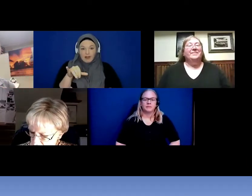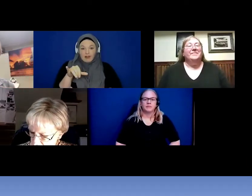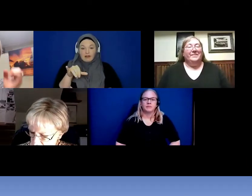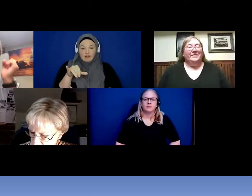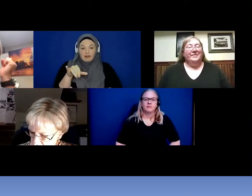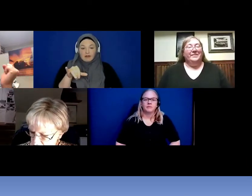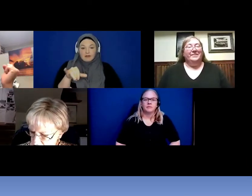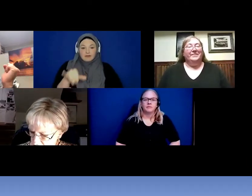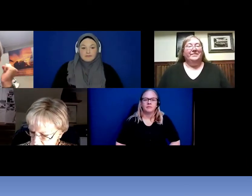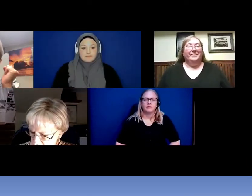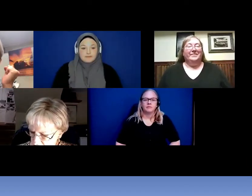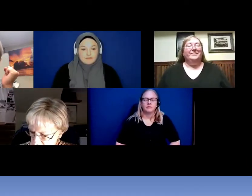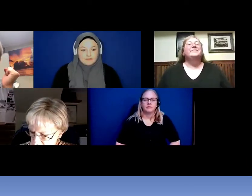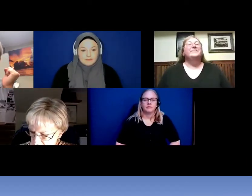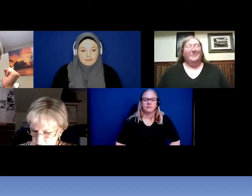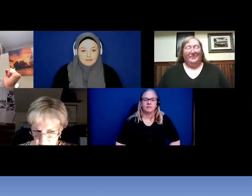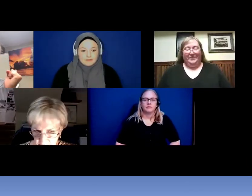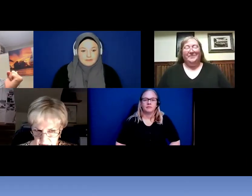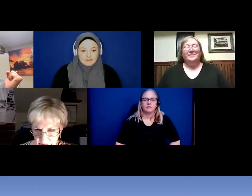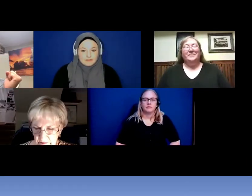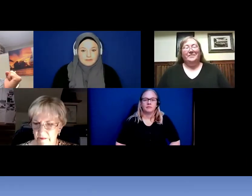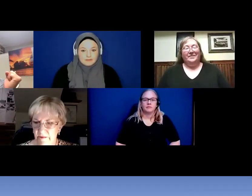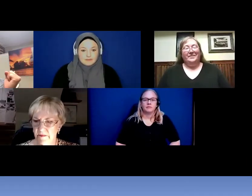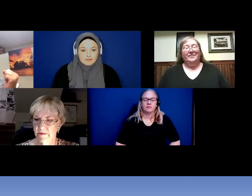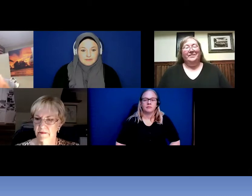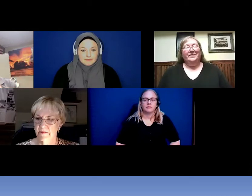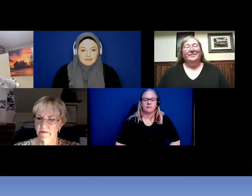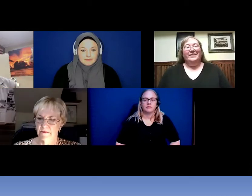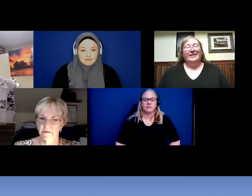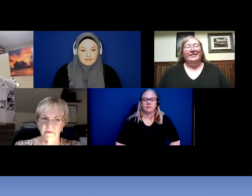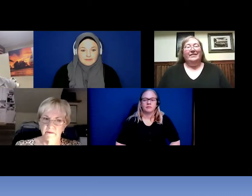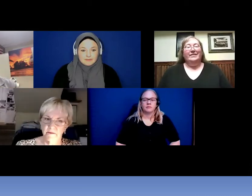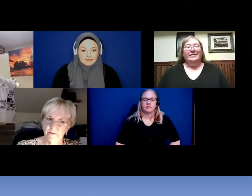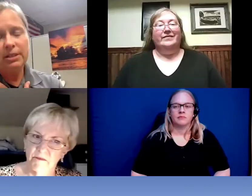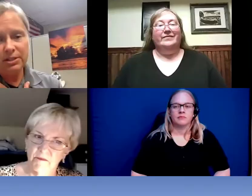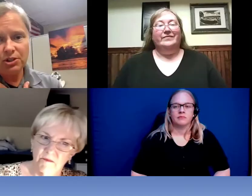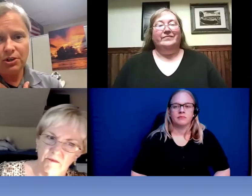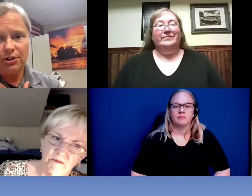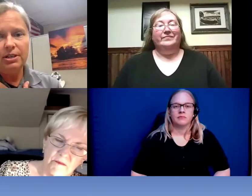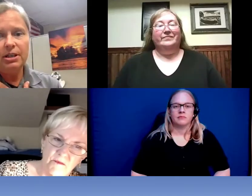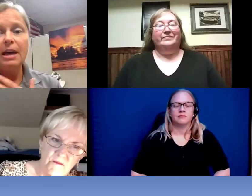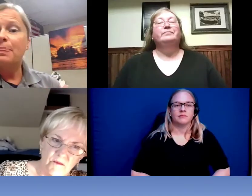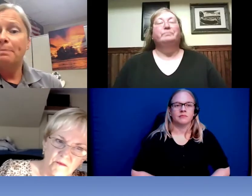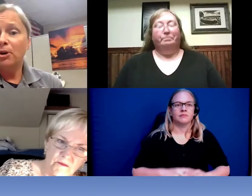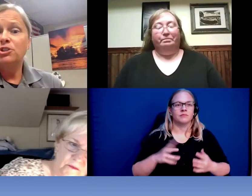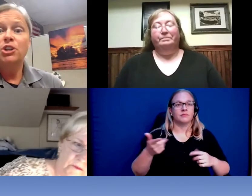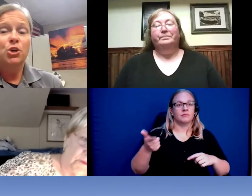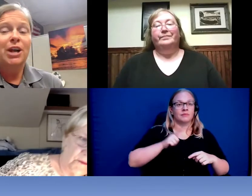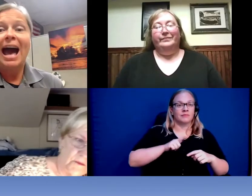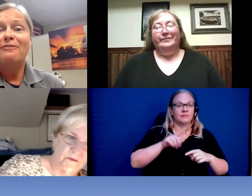and the reason for that flashlight on the driver is because we are always concerned that the person could have a